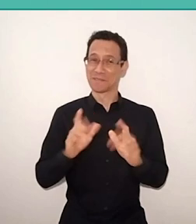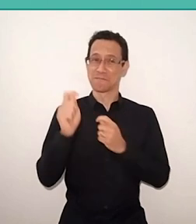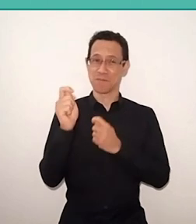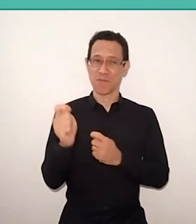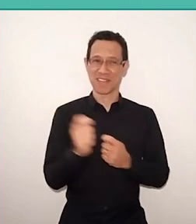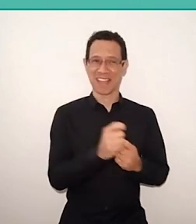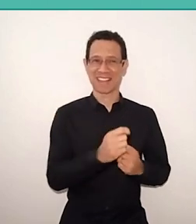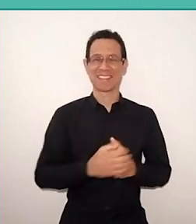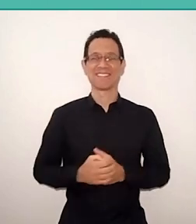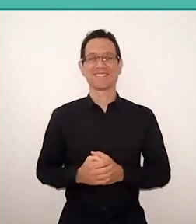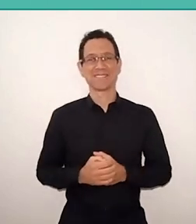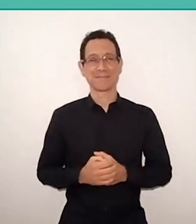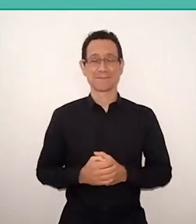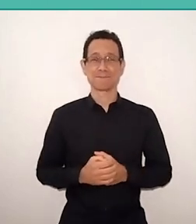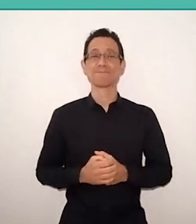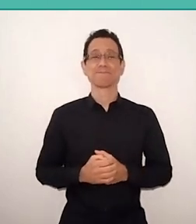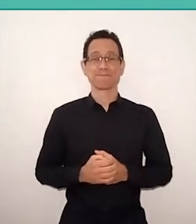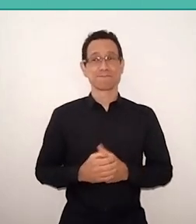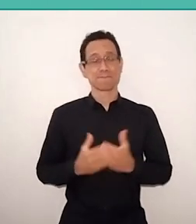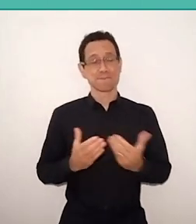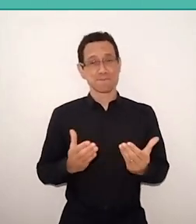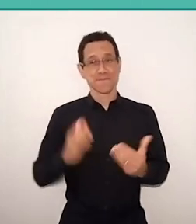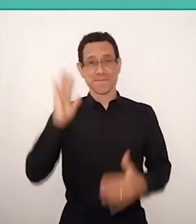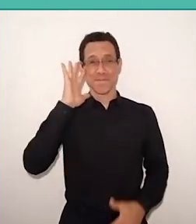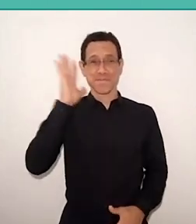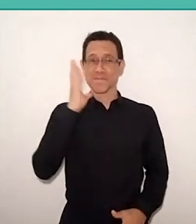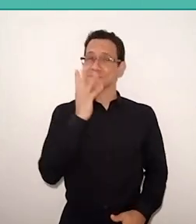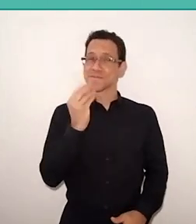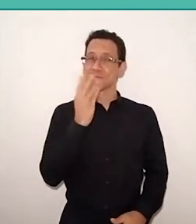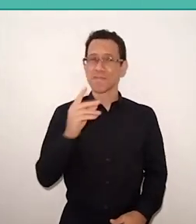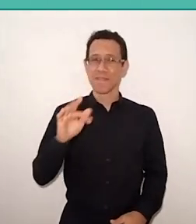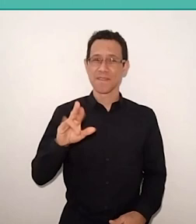It doesn't make much sense, Freire theory, talk about literacy,